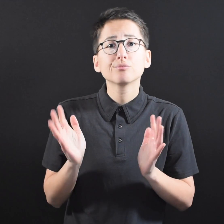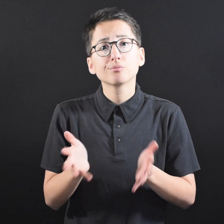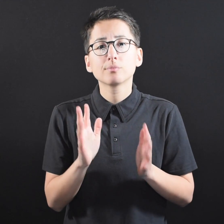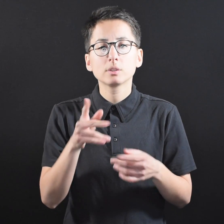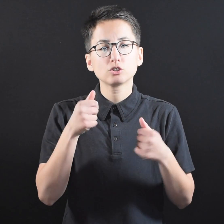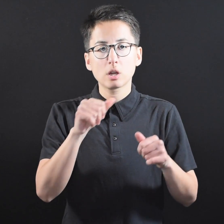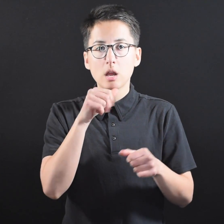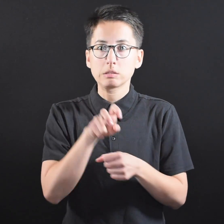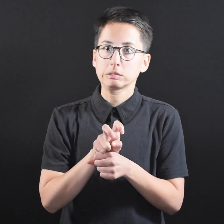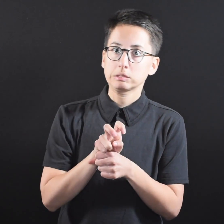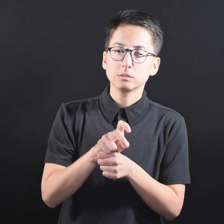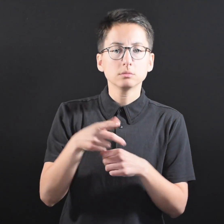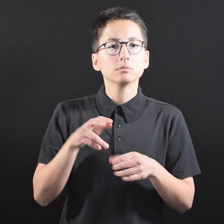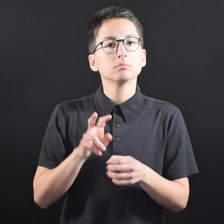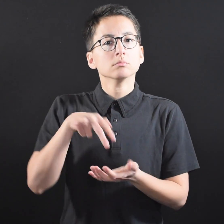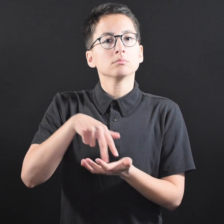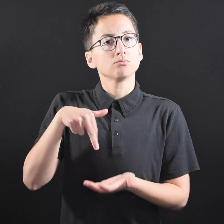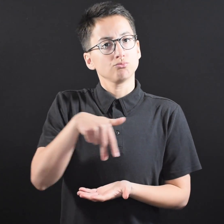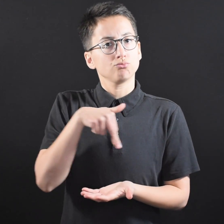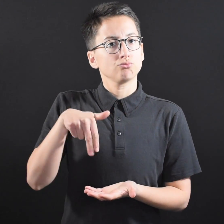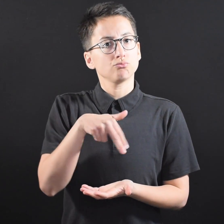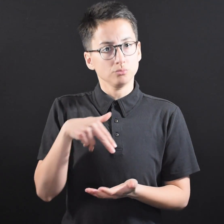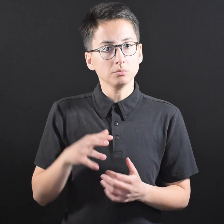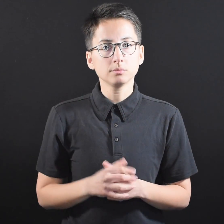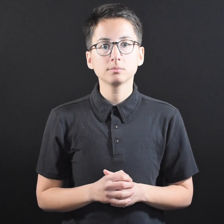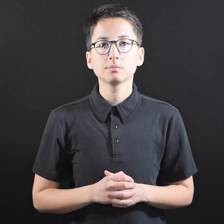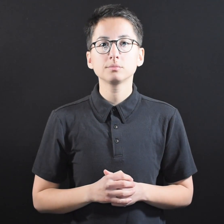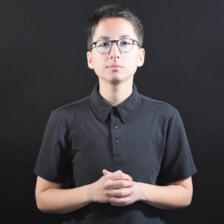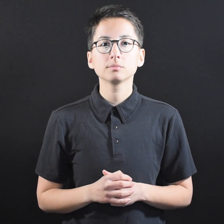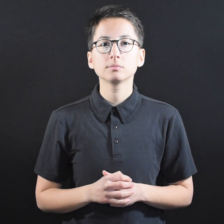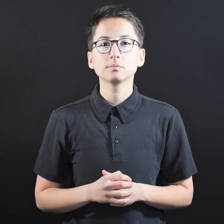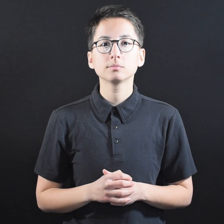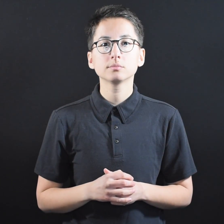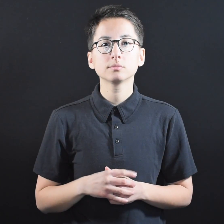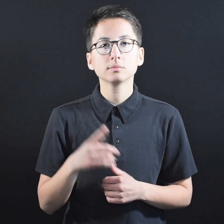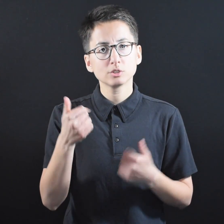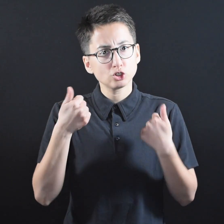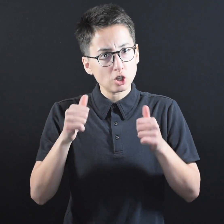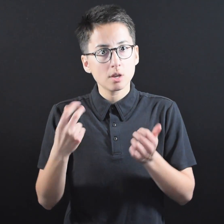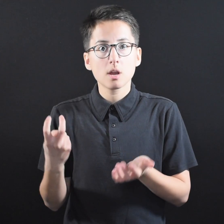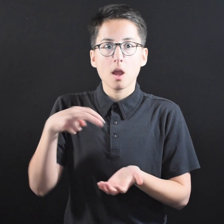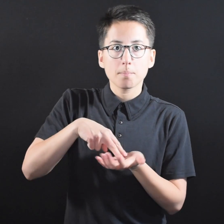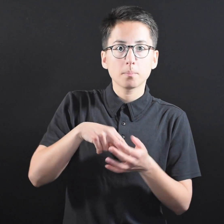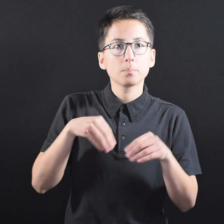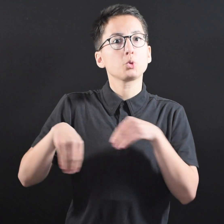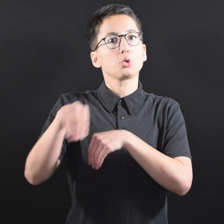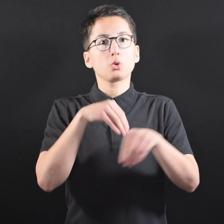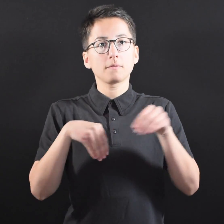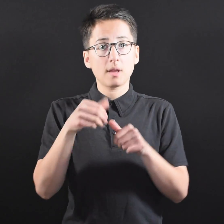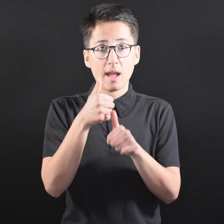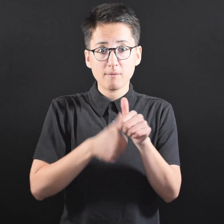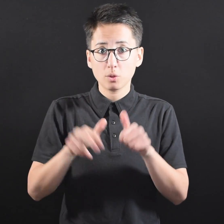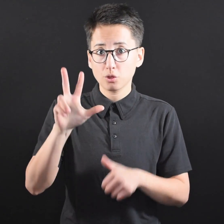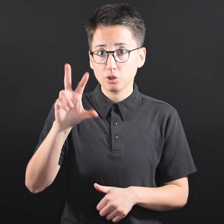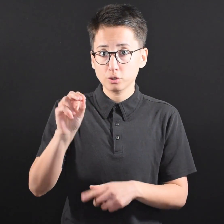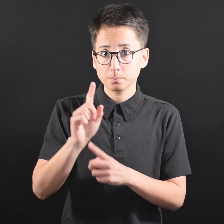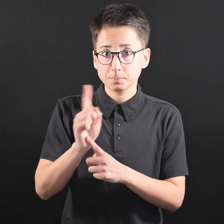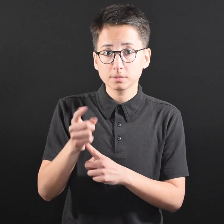you. Consider pacing while on a phone call. ● Try to stand up and move around every 30